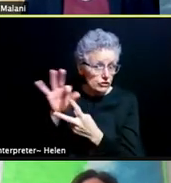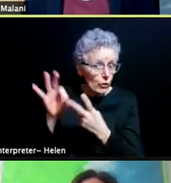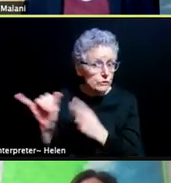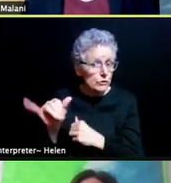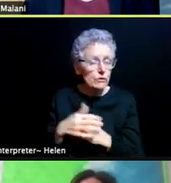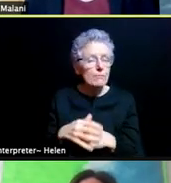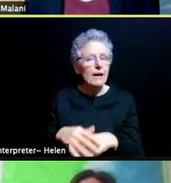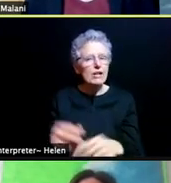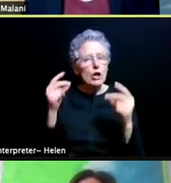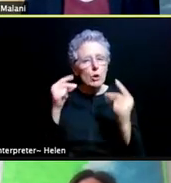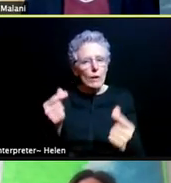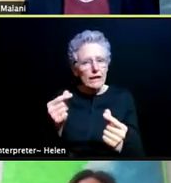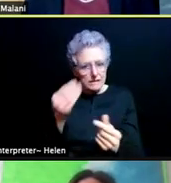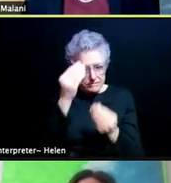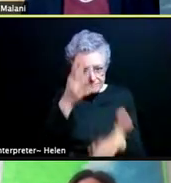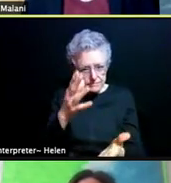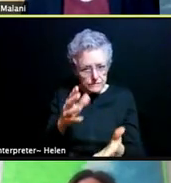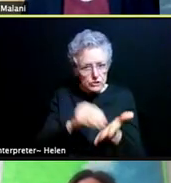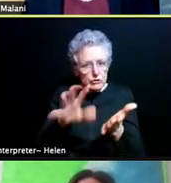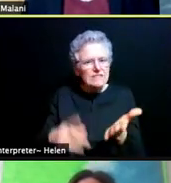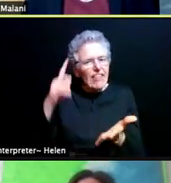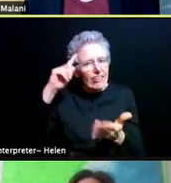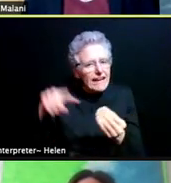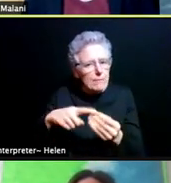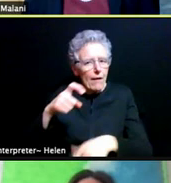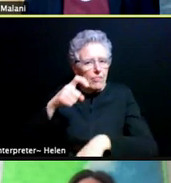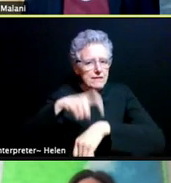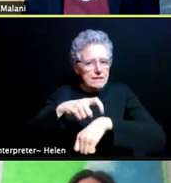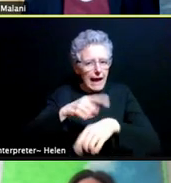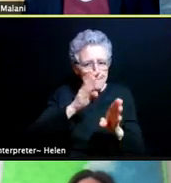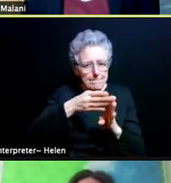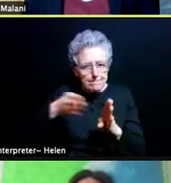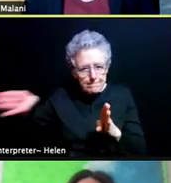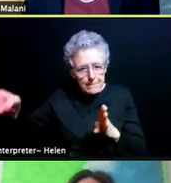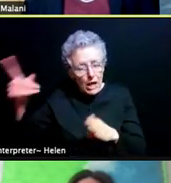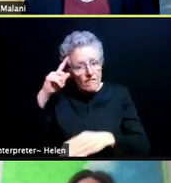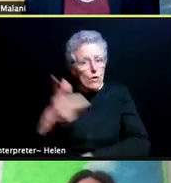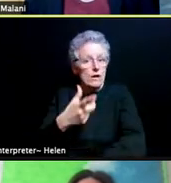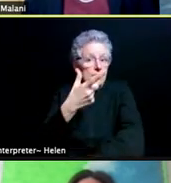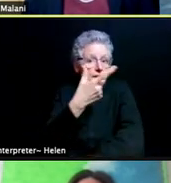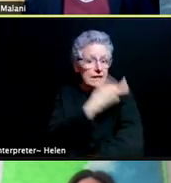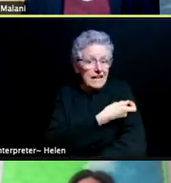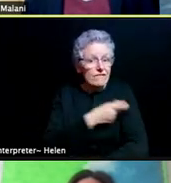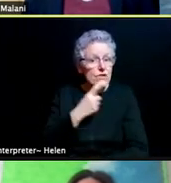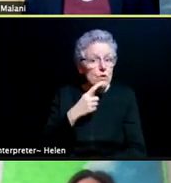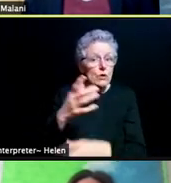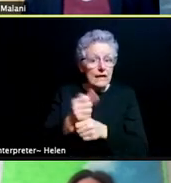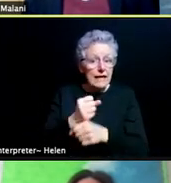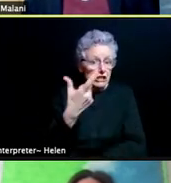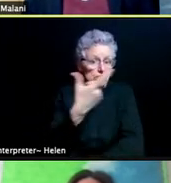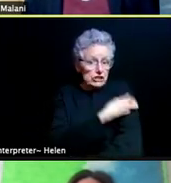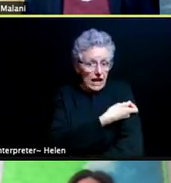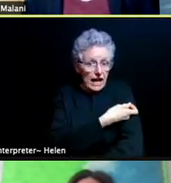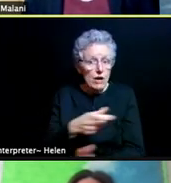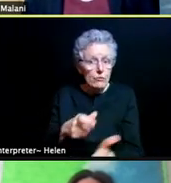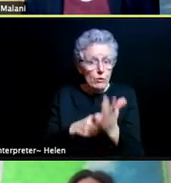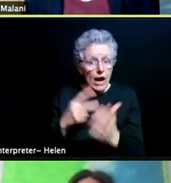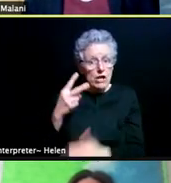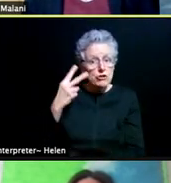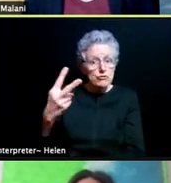about the timeline of vaccination and dosing. And if you're getting something that requires two doses, just think about like when you might be leaving town,